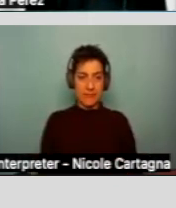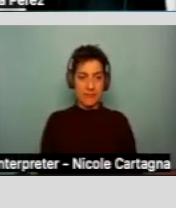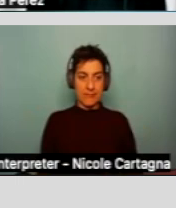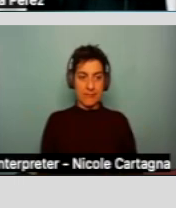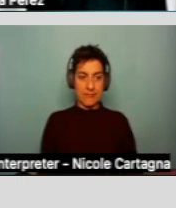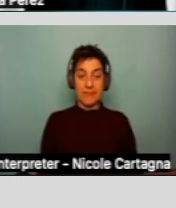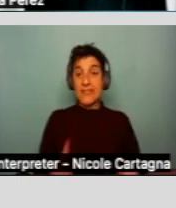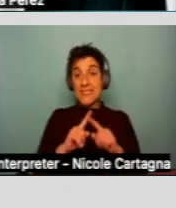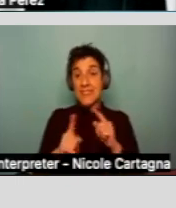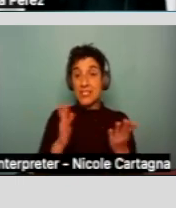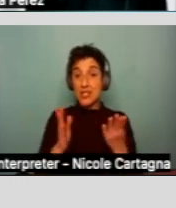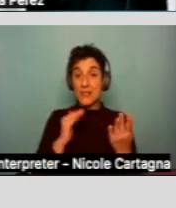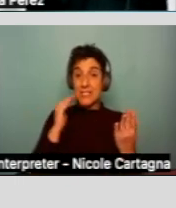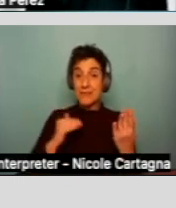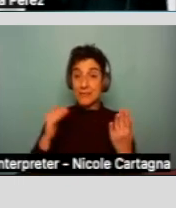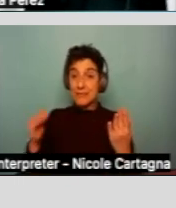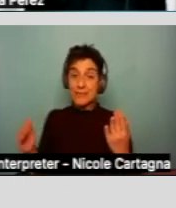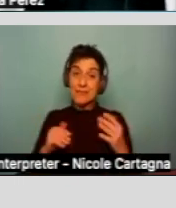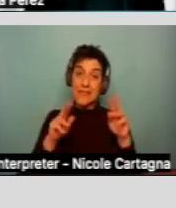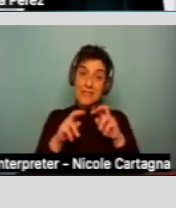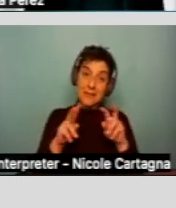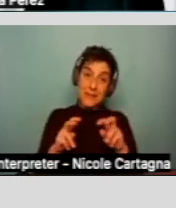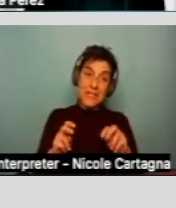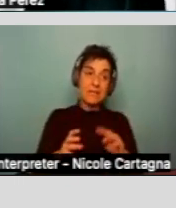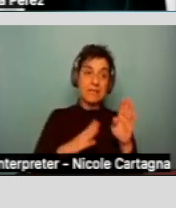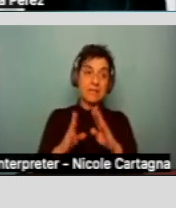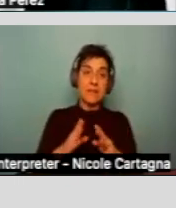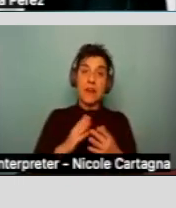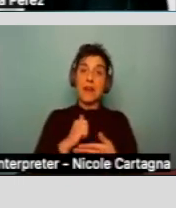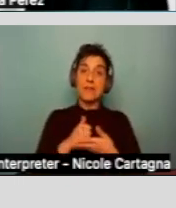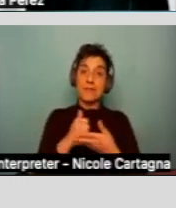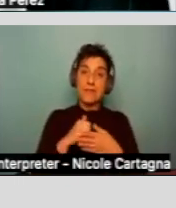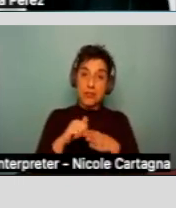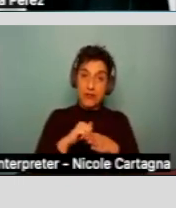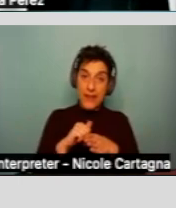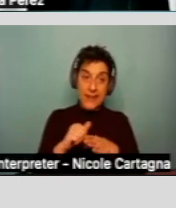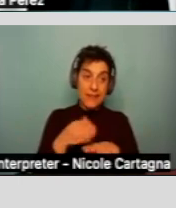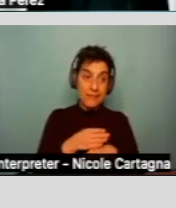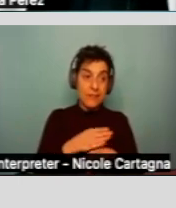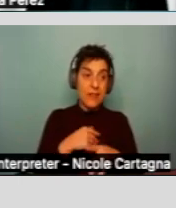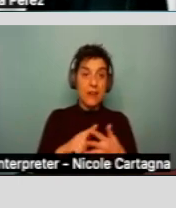We have assessment services, habitation and training, treatment and therapy, preventive